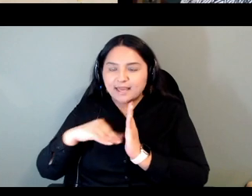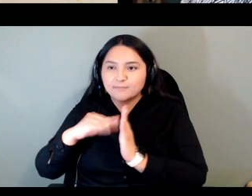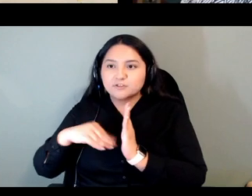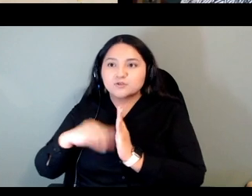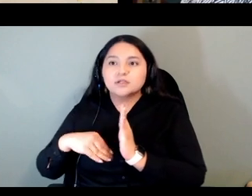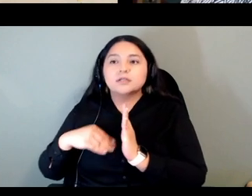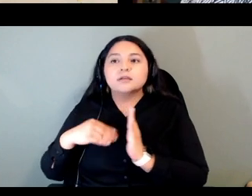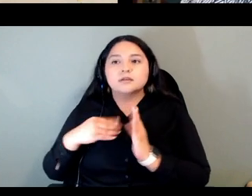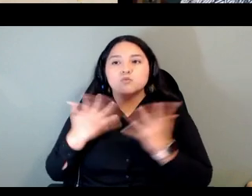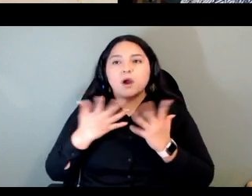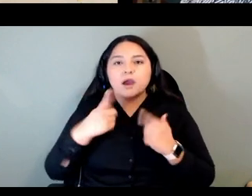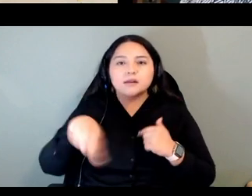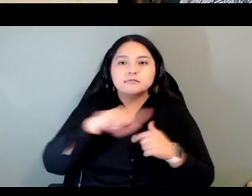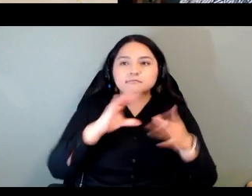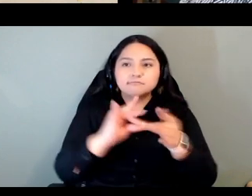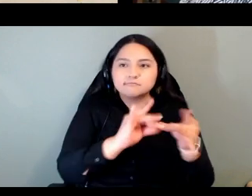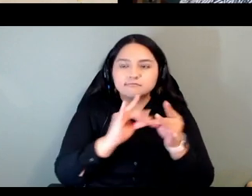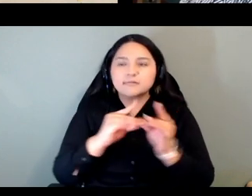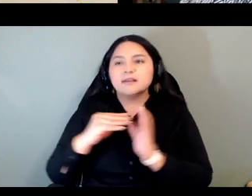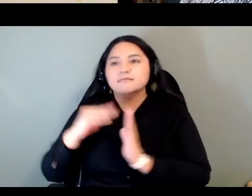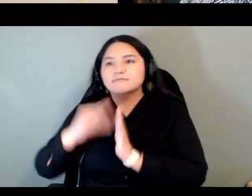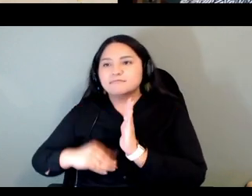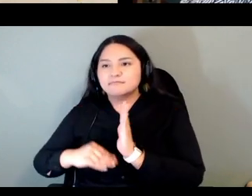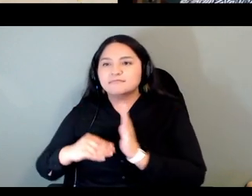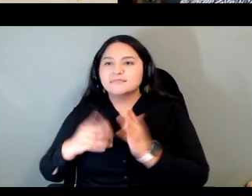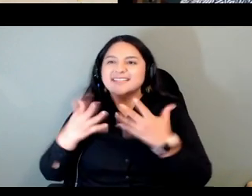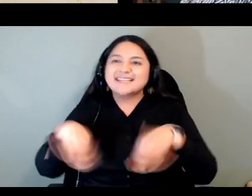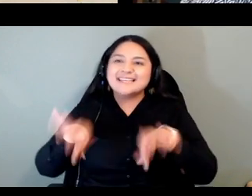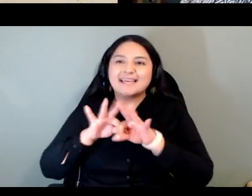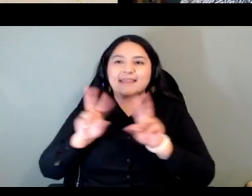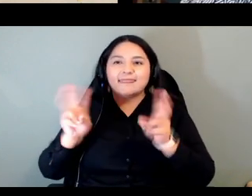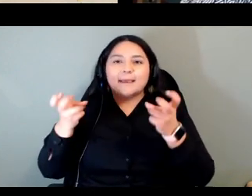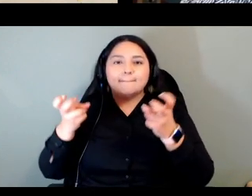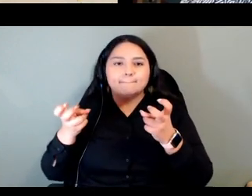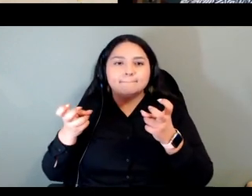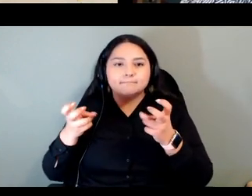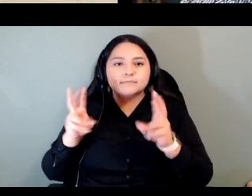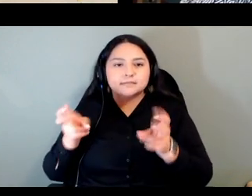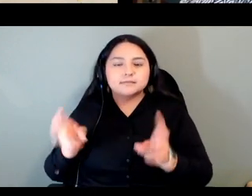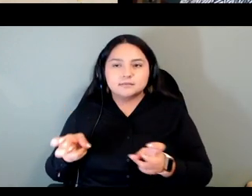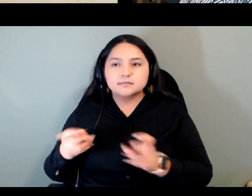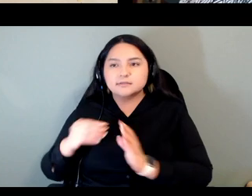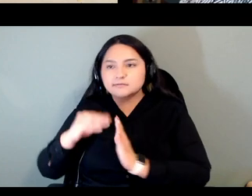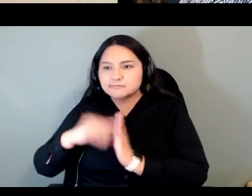key themes on this graphic drawing in real time while these ideas are shared and we'll